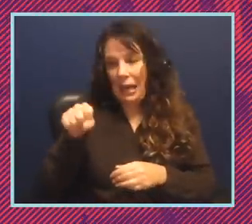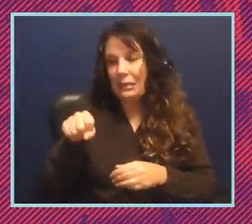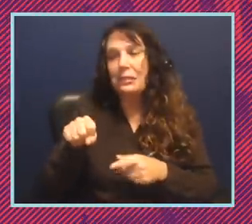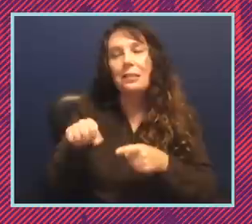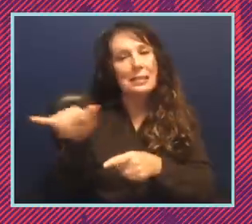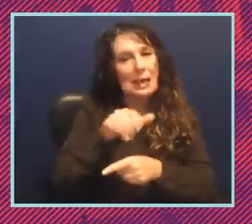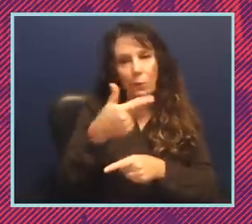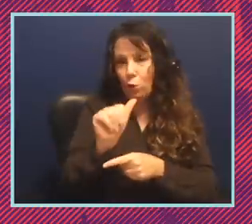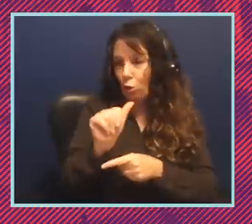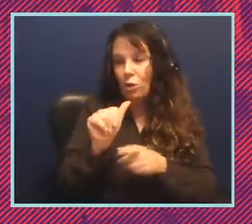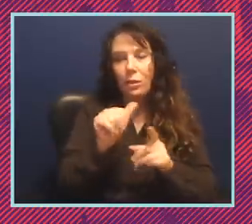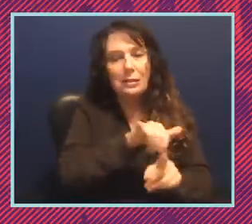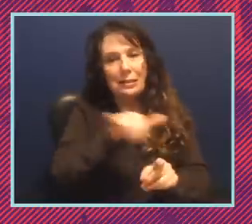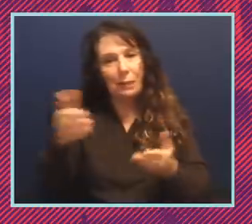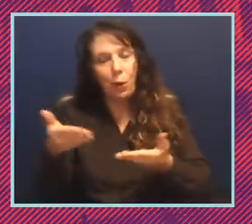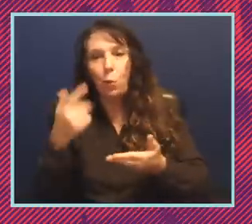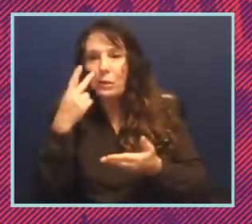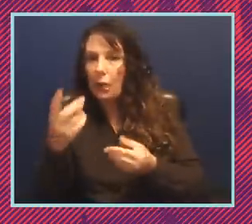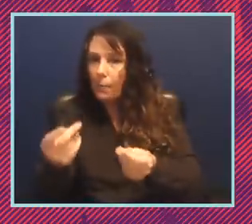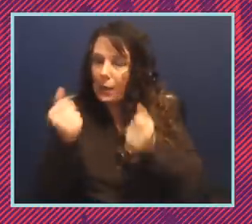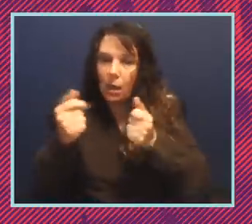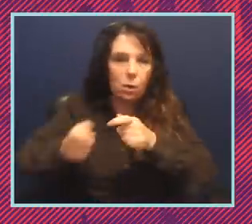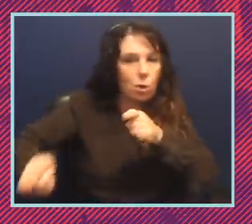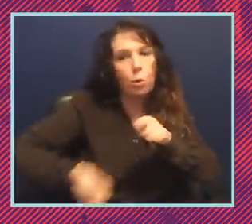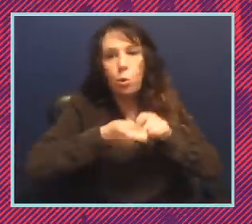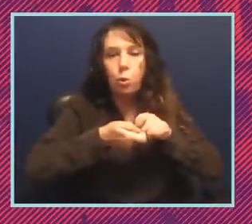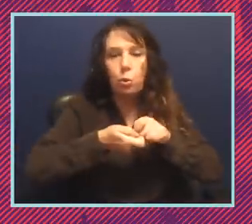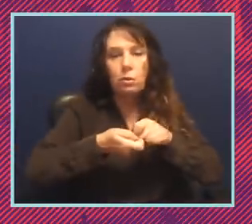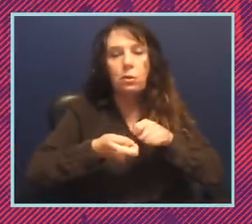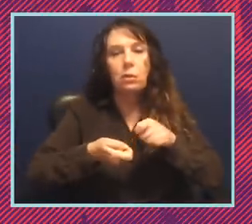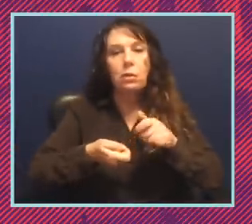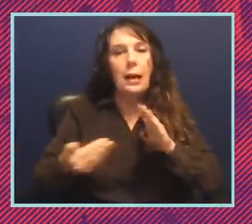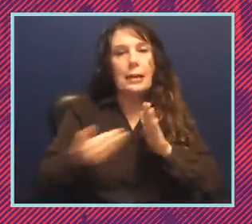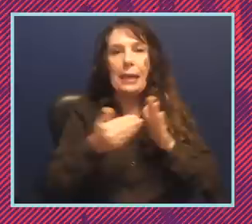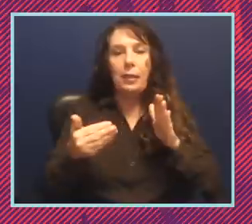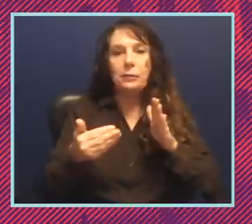we're seeing an immediate and very, very significant backlash against the really